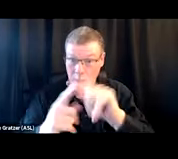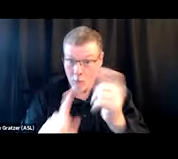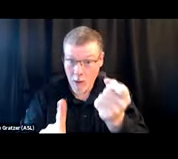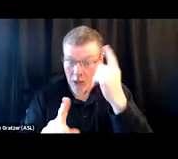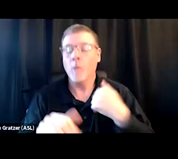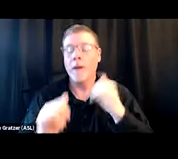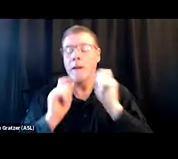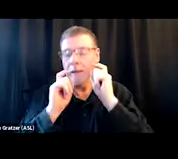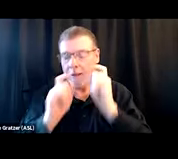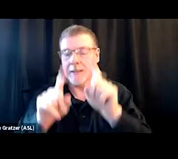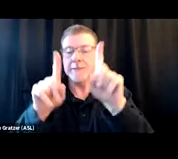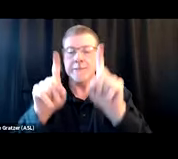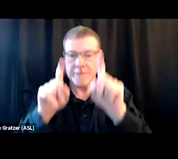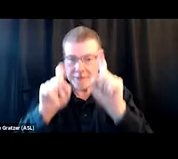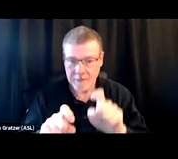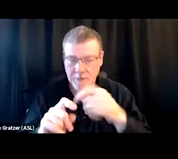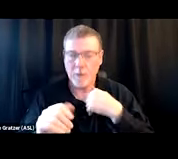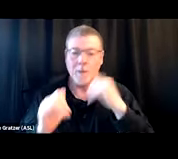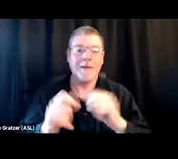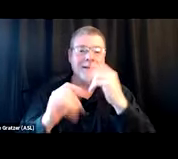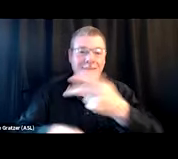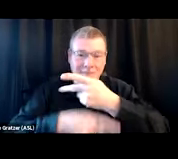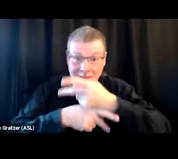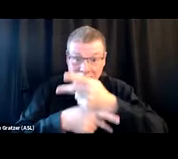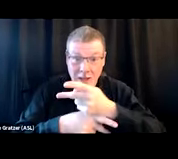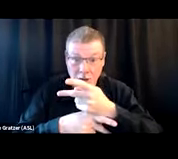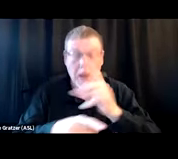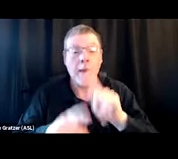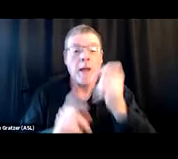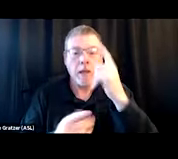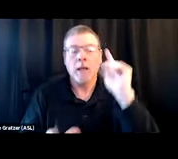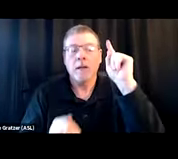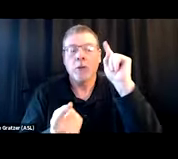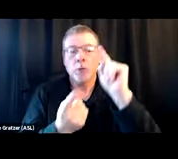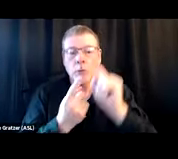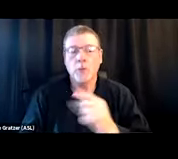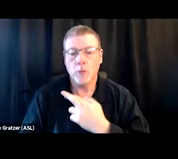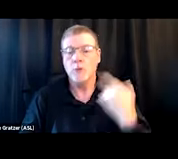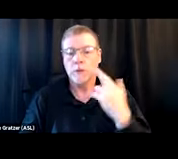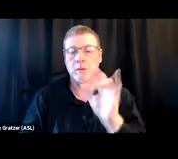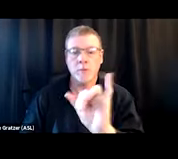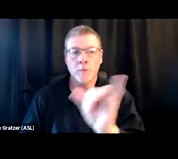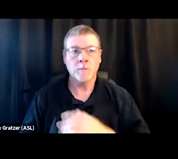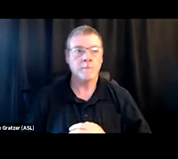We can get them connected to care. This is engagement, but it's risk mitigation too. We've looked at the accessories.